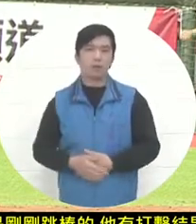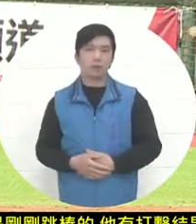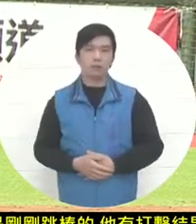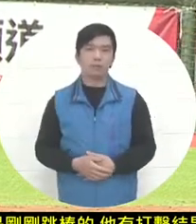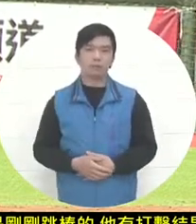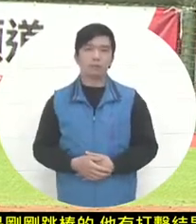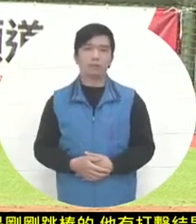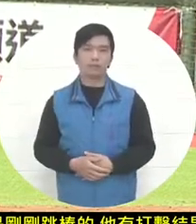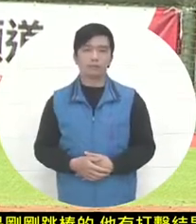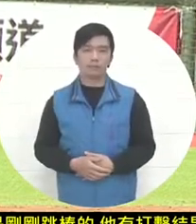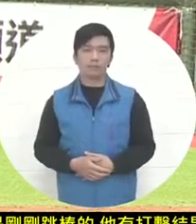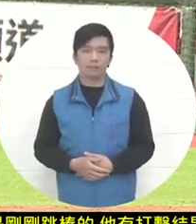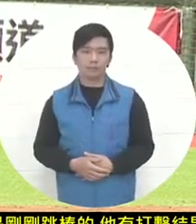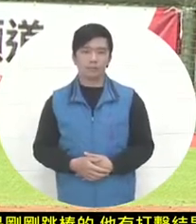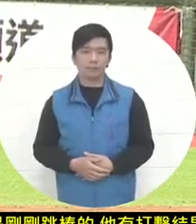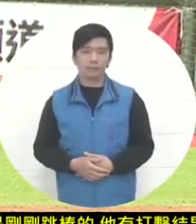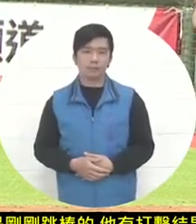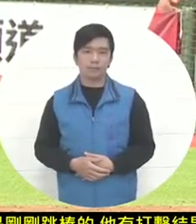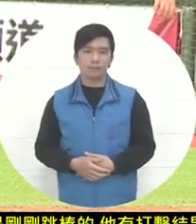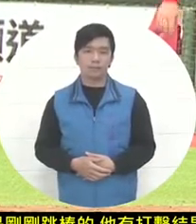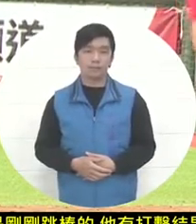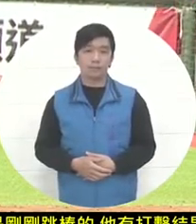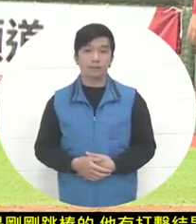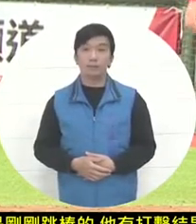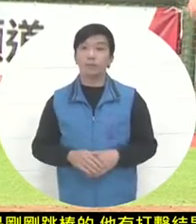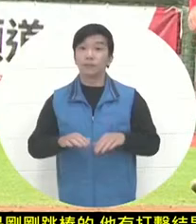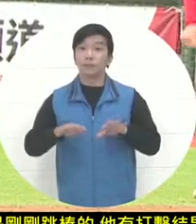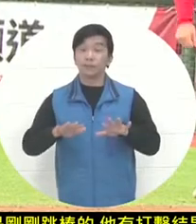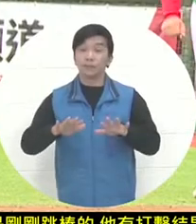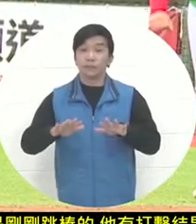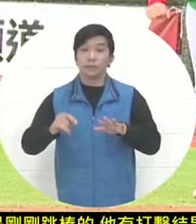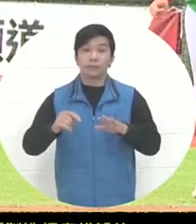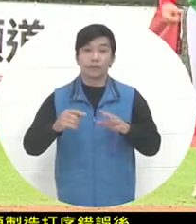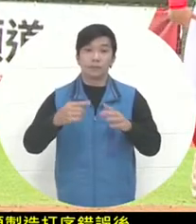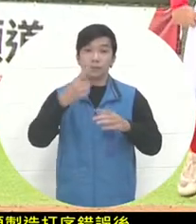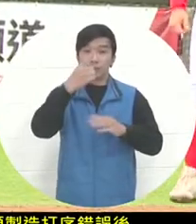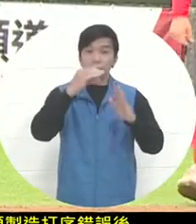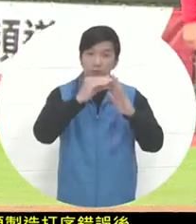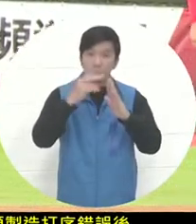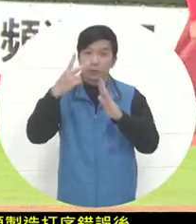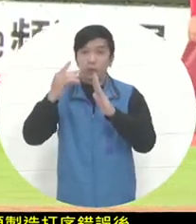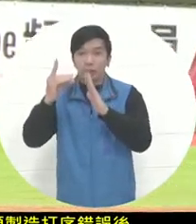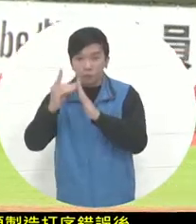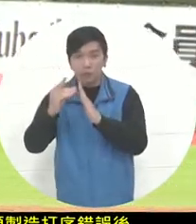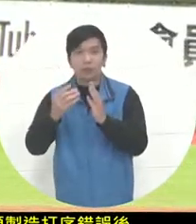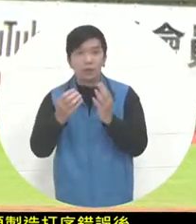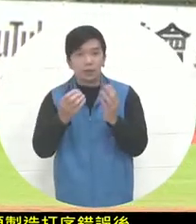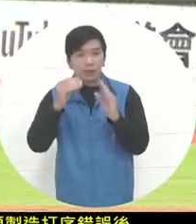here. It has been two and a half rounds in a row. I have given test questions to our